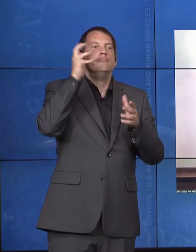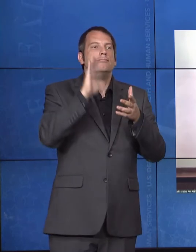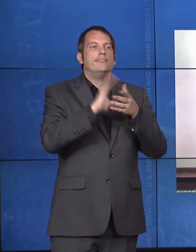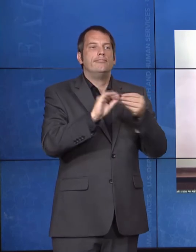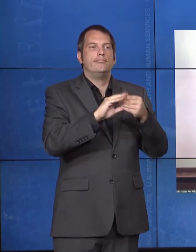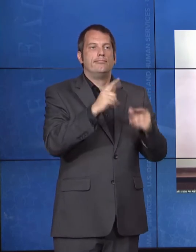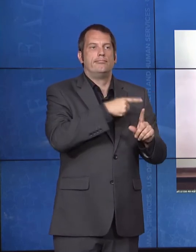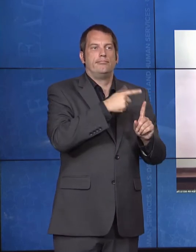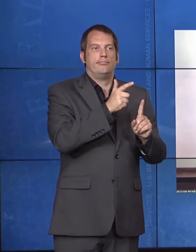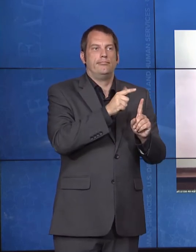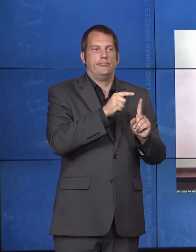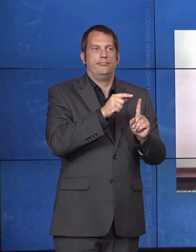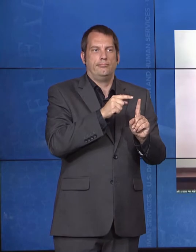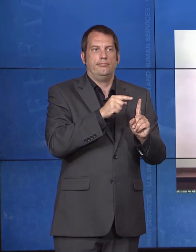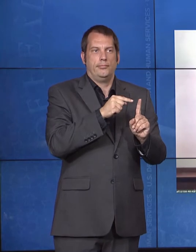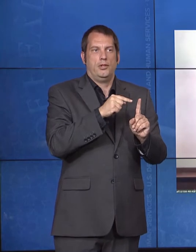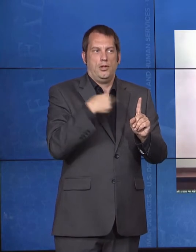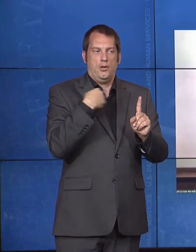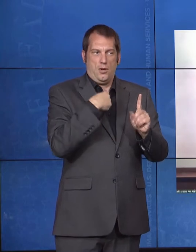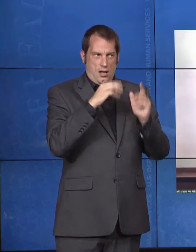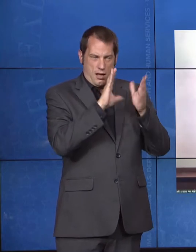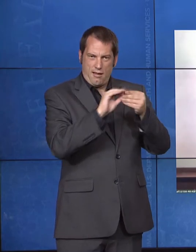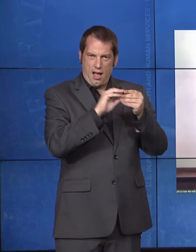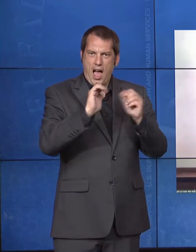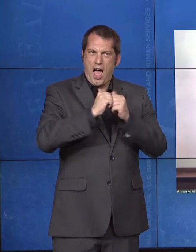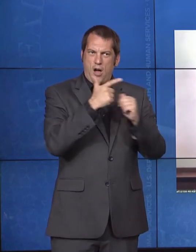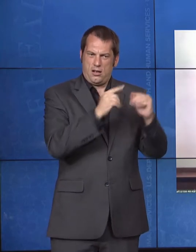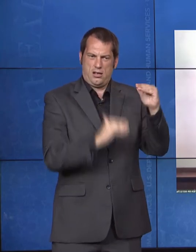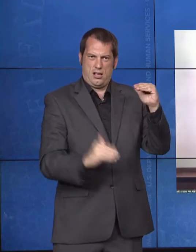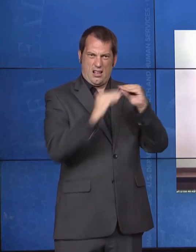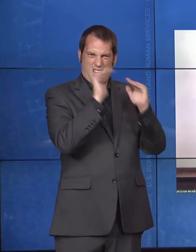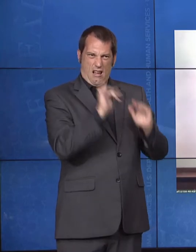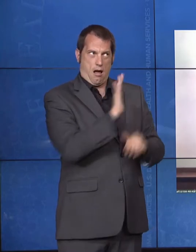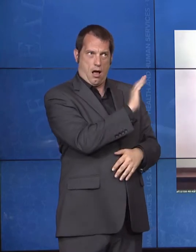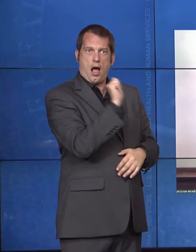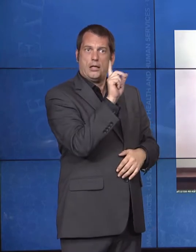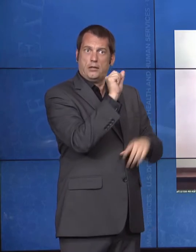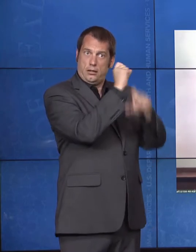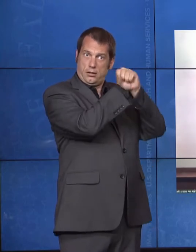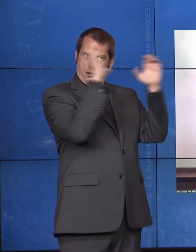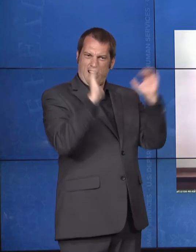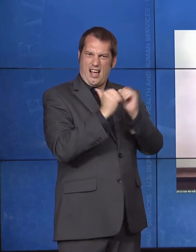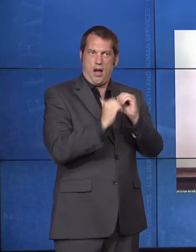In concluding, I want to note that much of the work I've described is only possible because